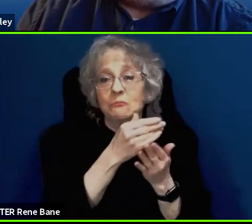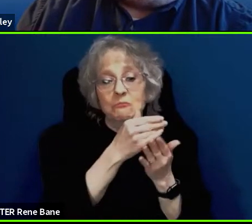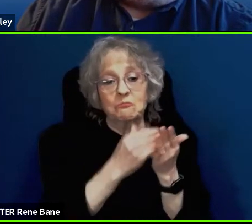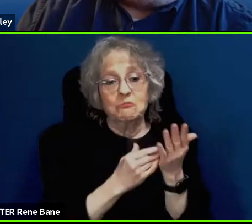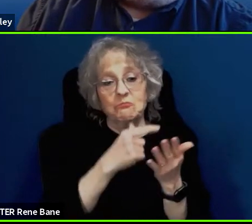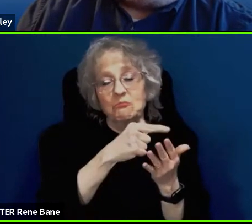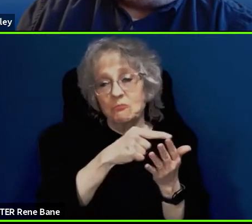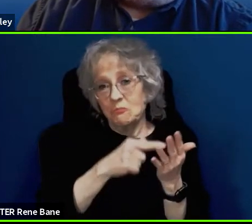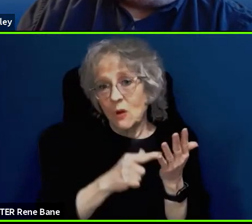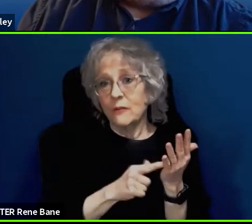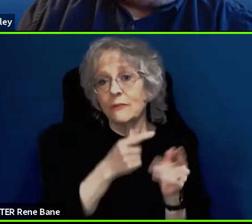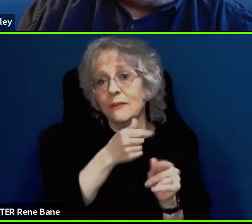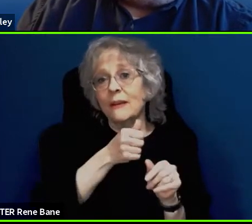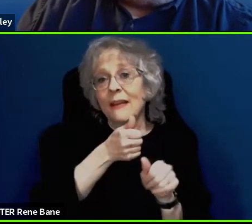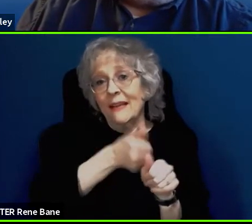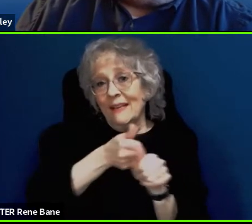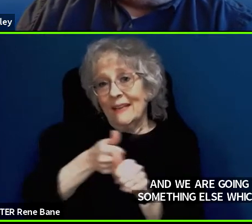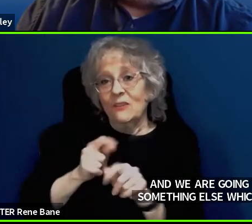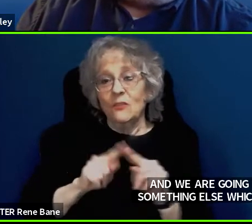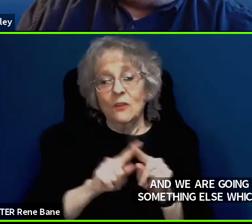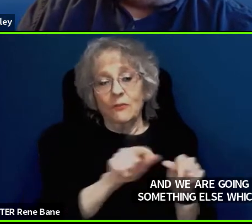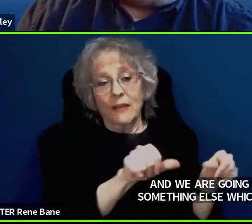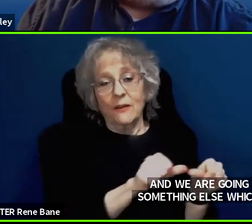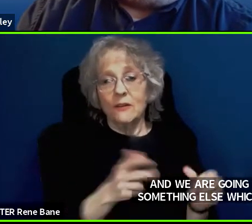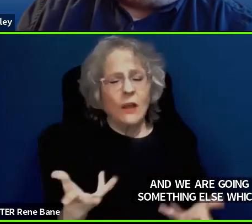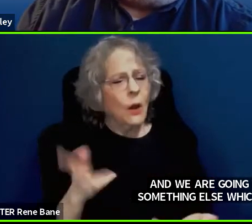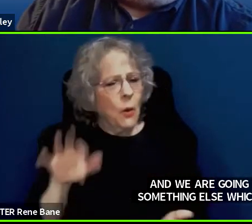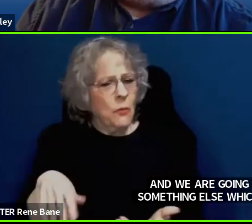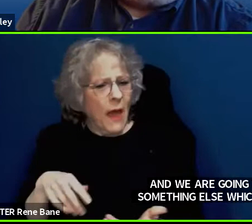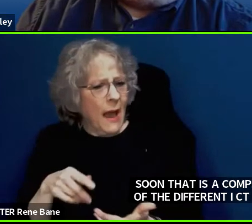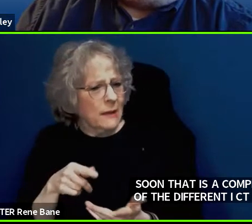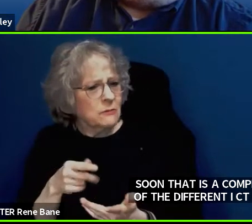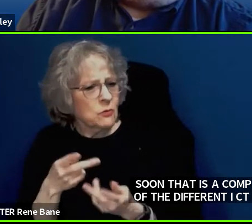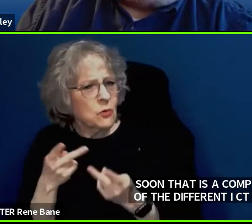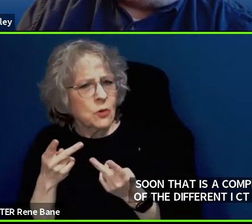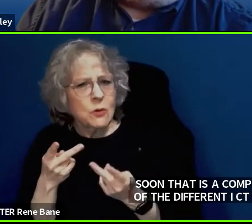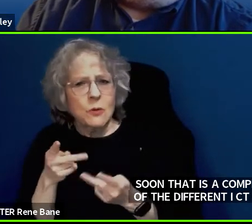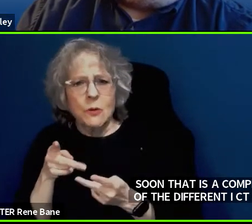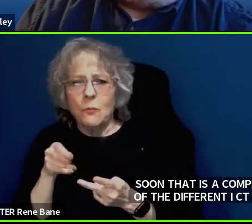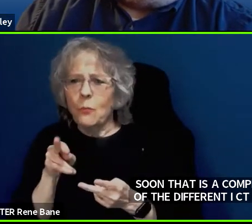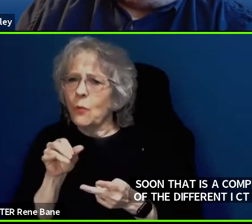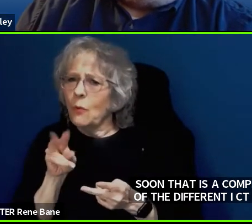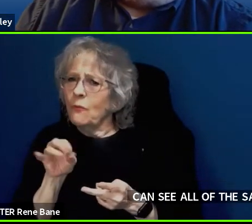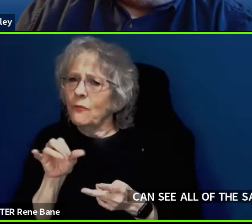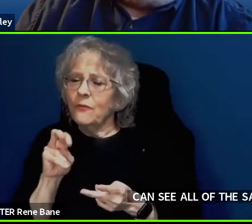area. So you can say, well what does this provision look like in 508 and in the European